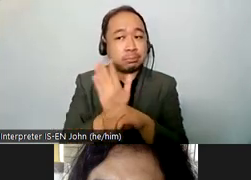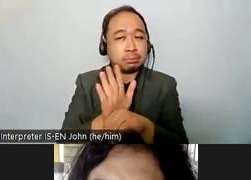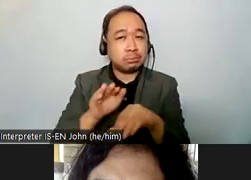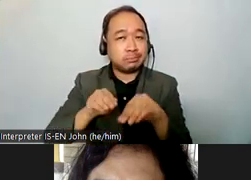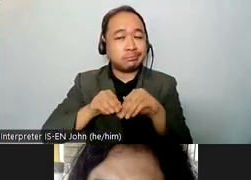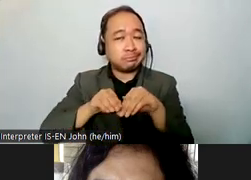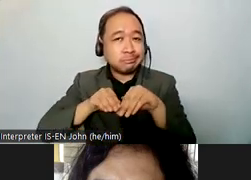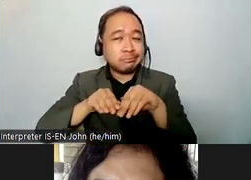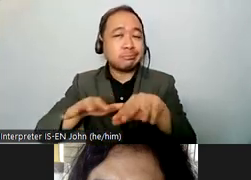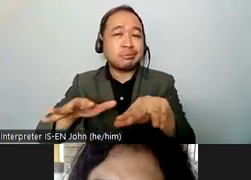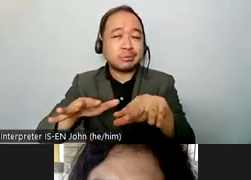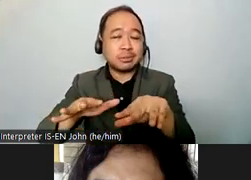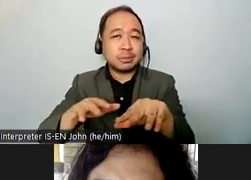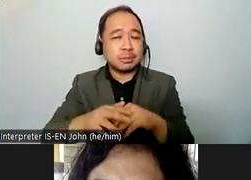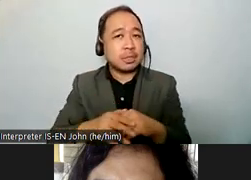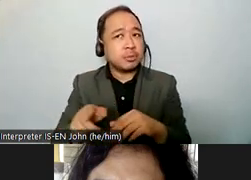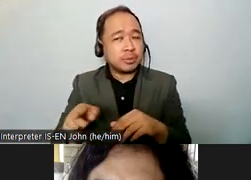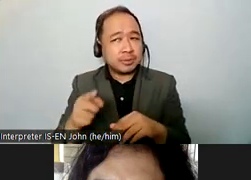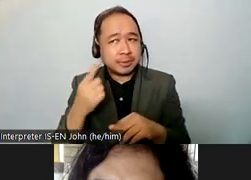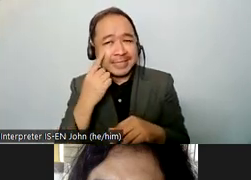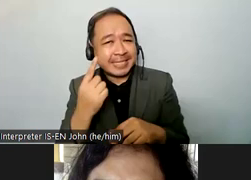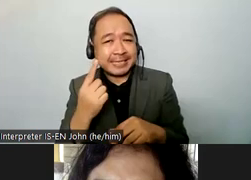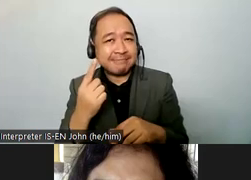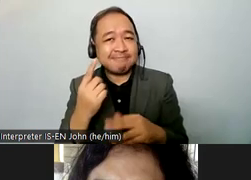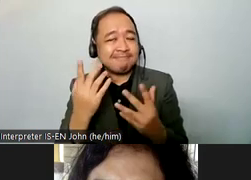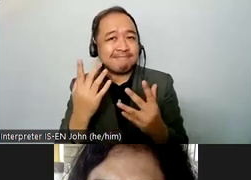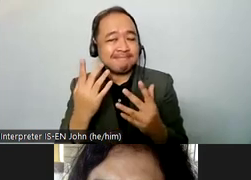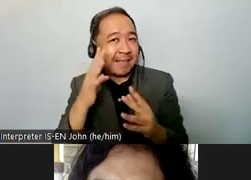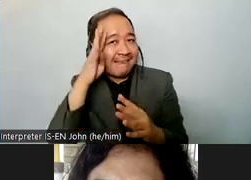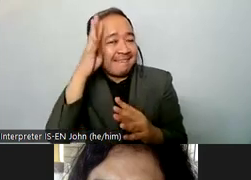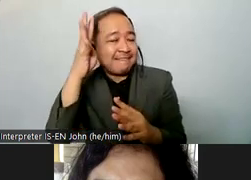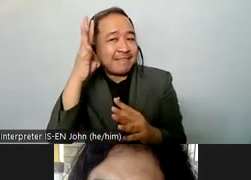an exciting i think an innovative but not always inclusive digital transformation of